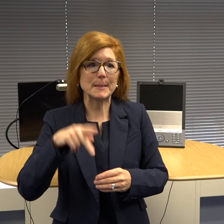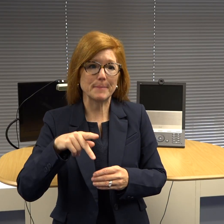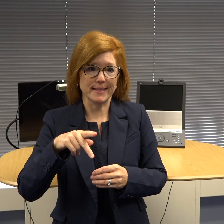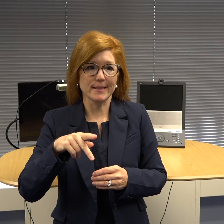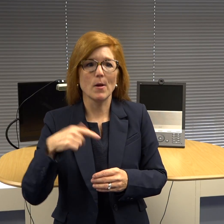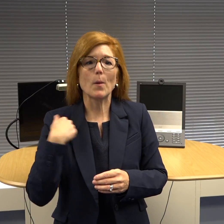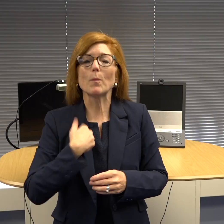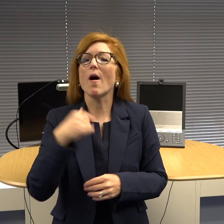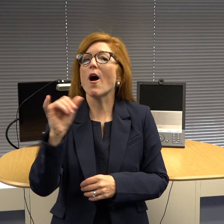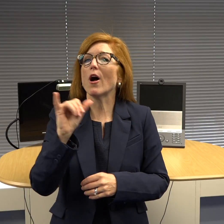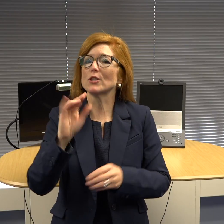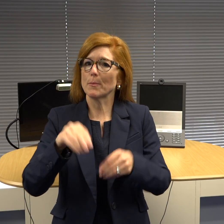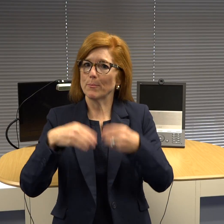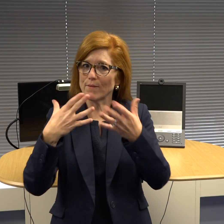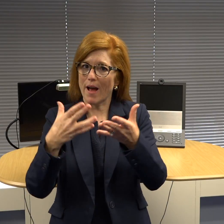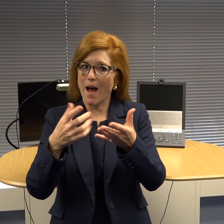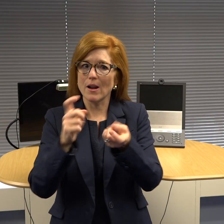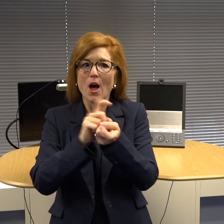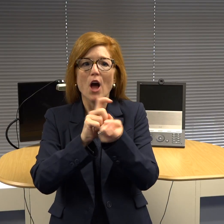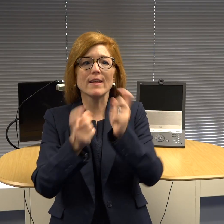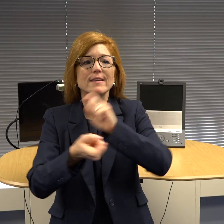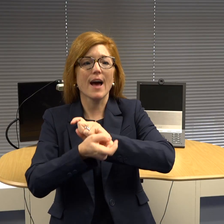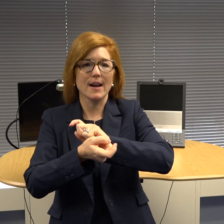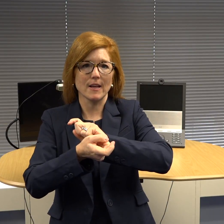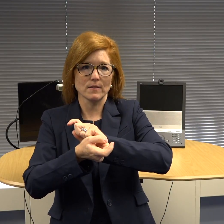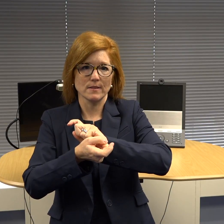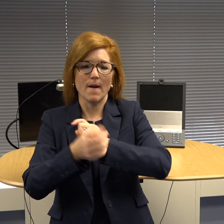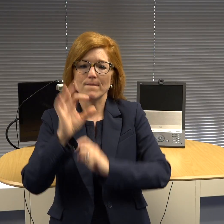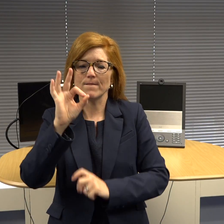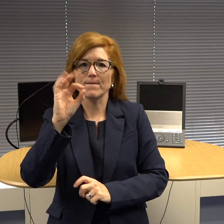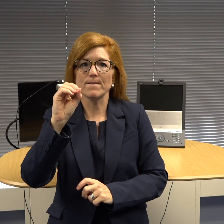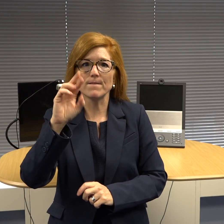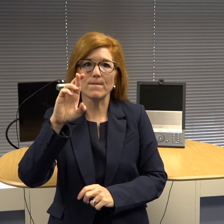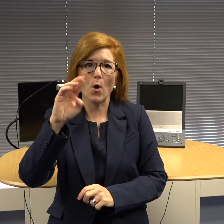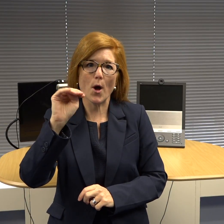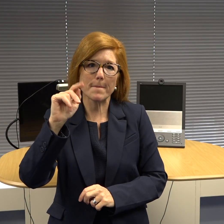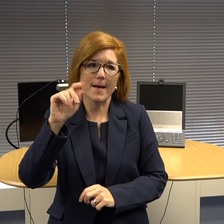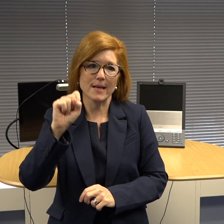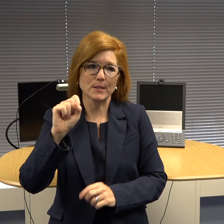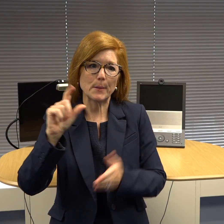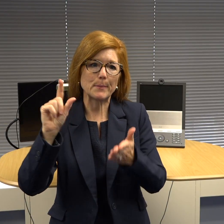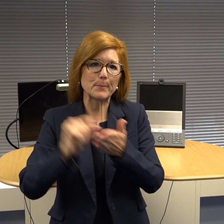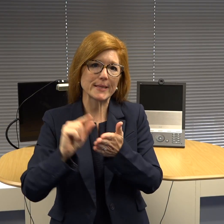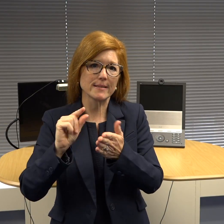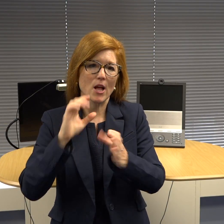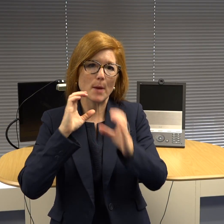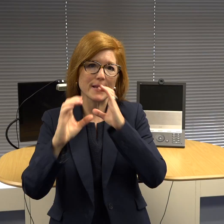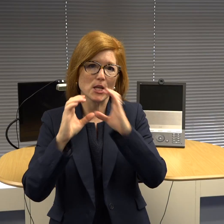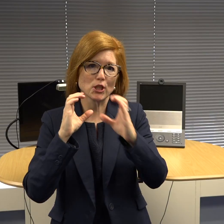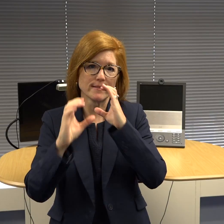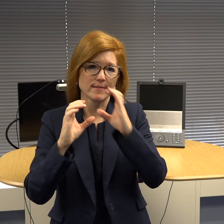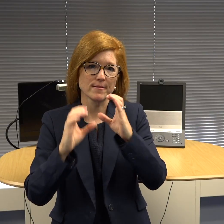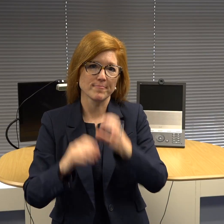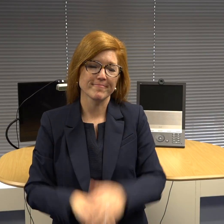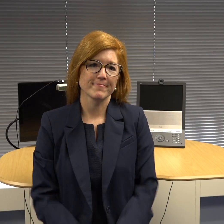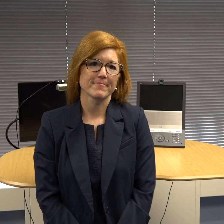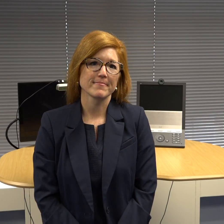In addition to accessible communications support, we also provide alternative formats of print